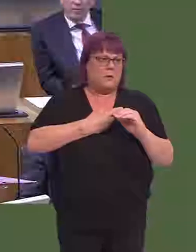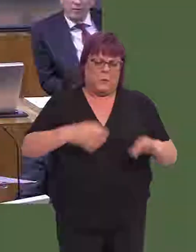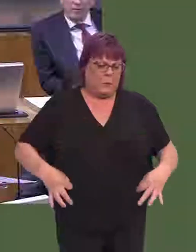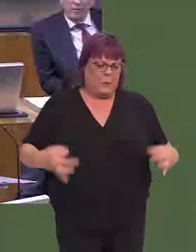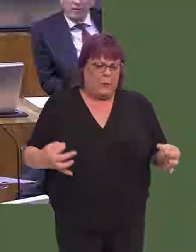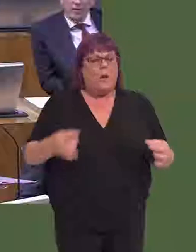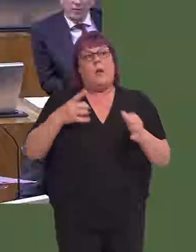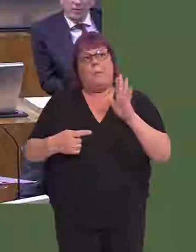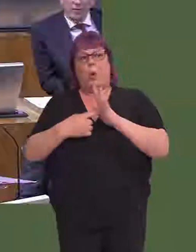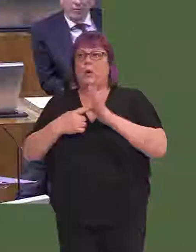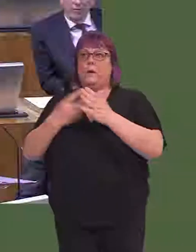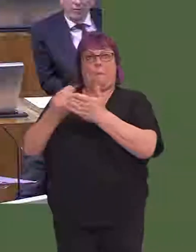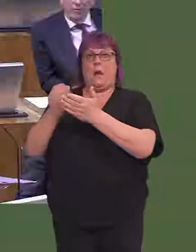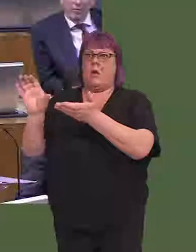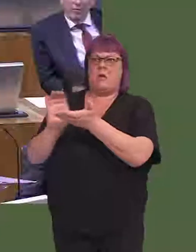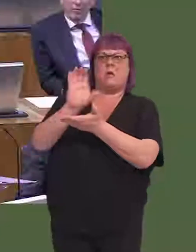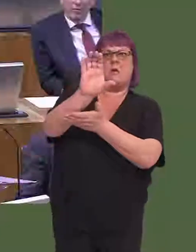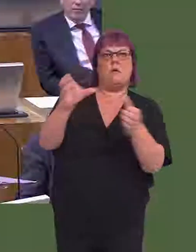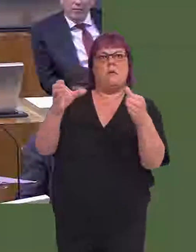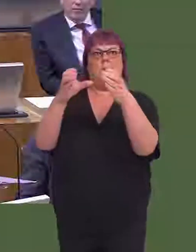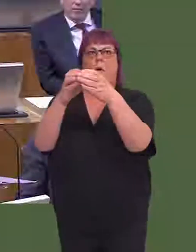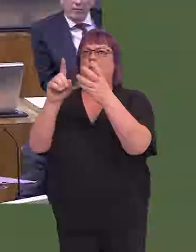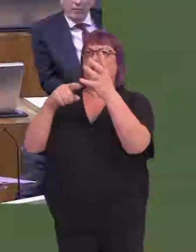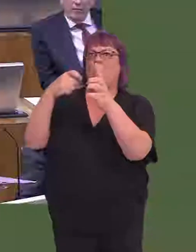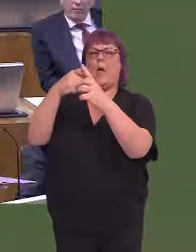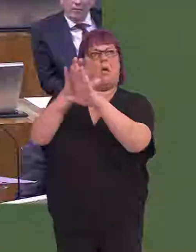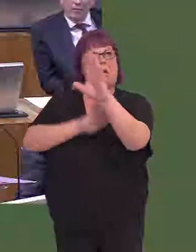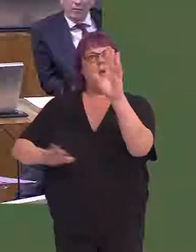It's hugely important that an equivalent sum of money is put into a pot at the UK level